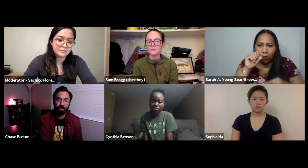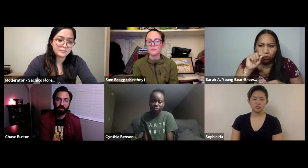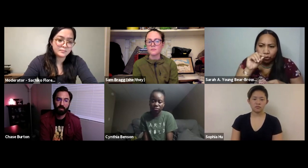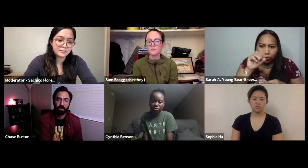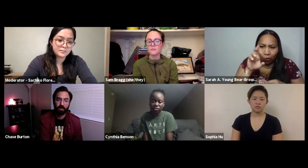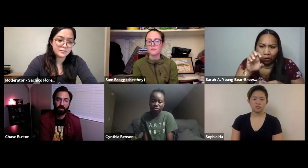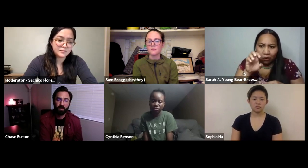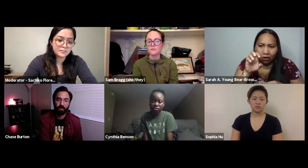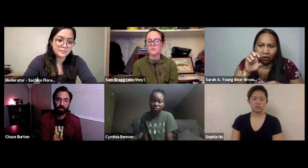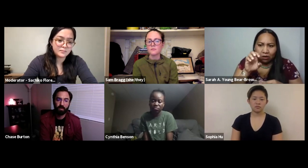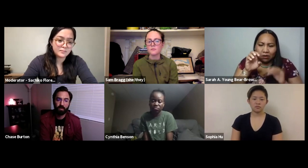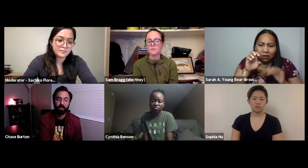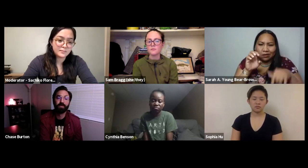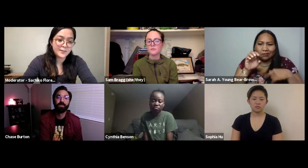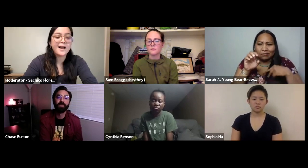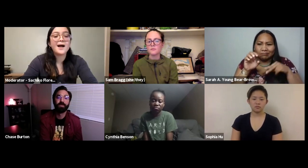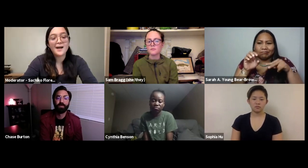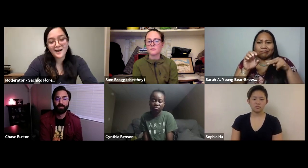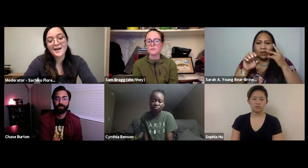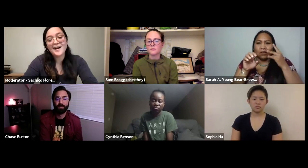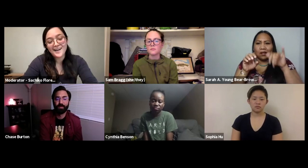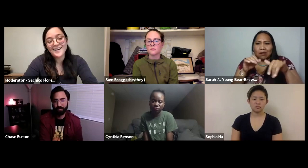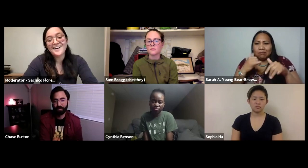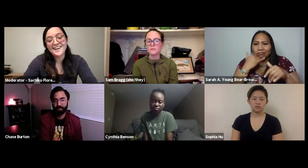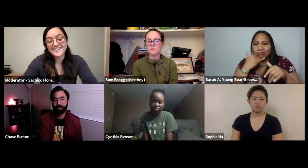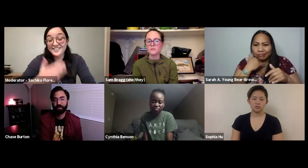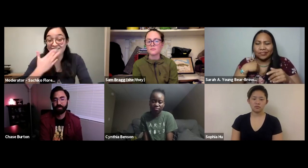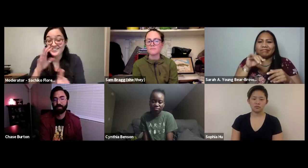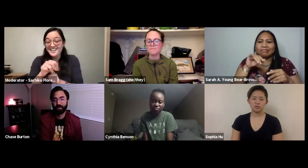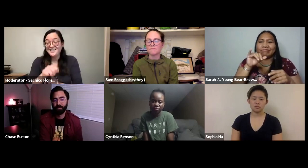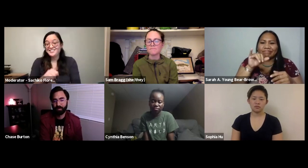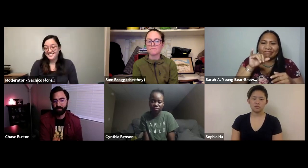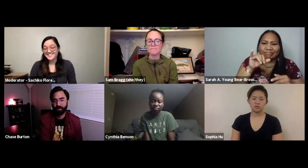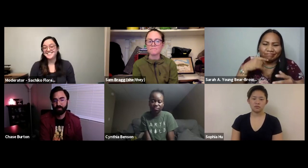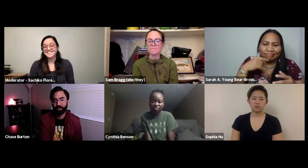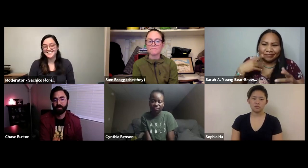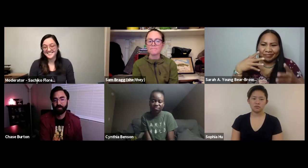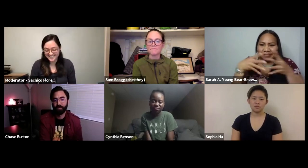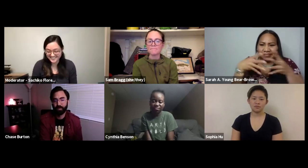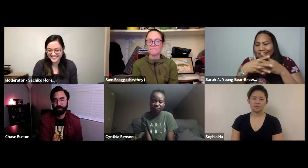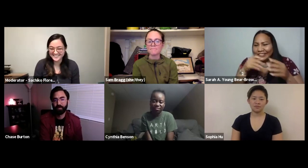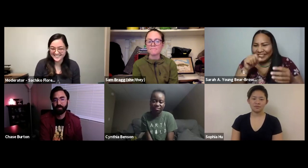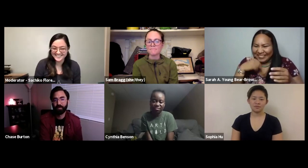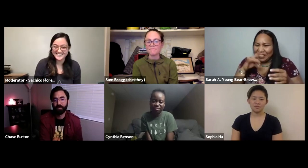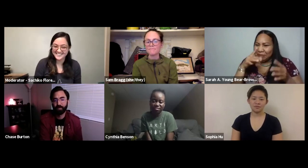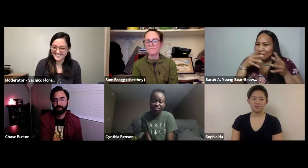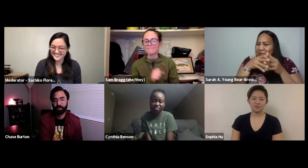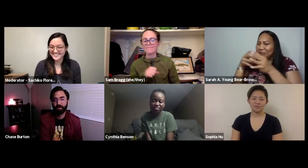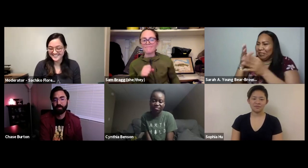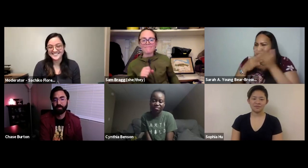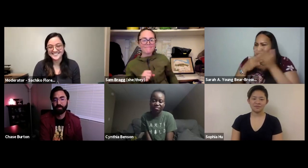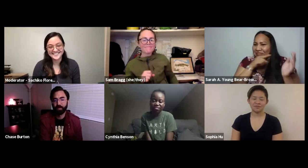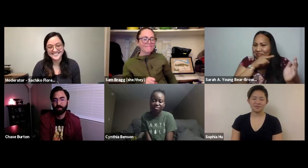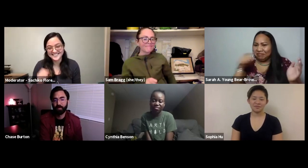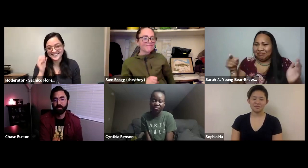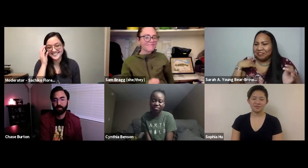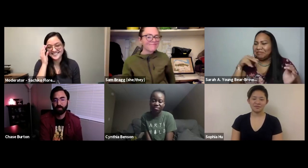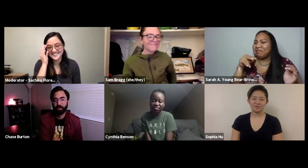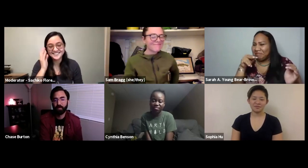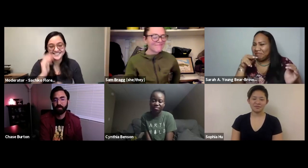local story". When the word "story" really was supposed to be "store". It's just again